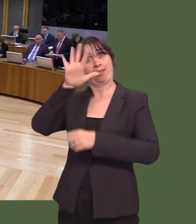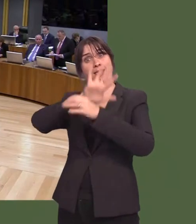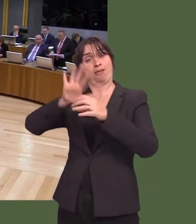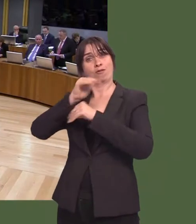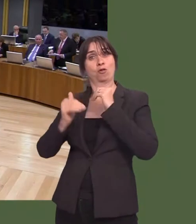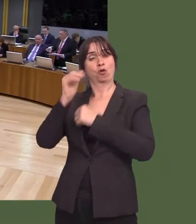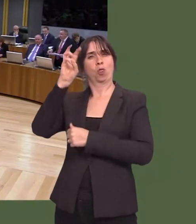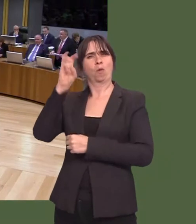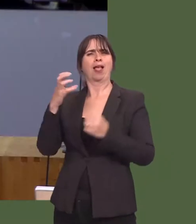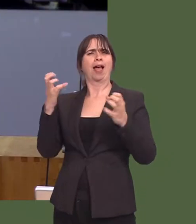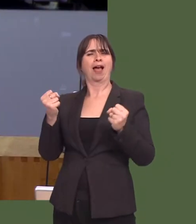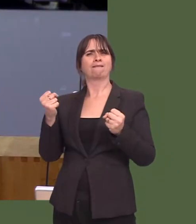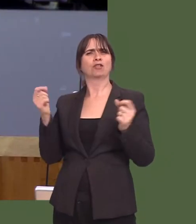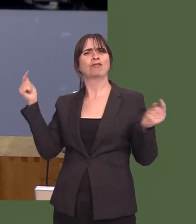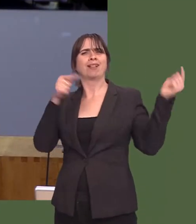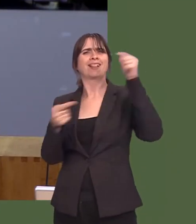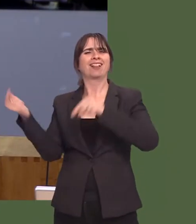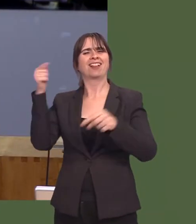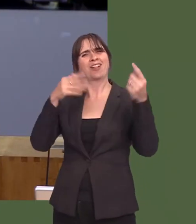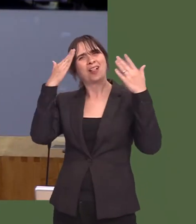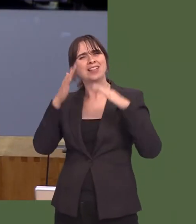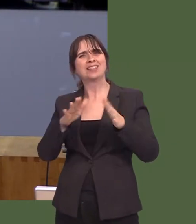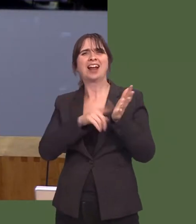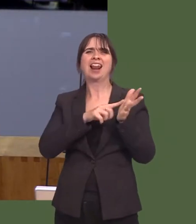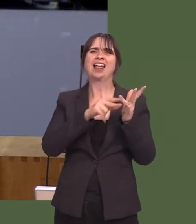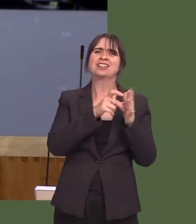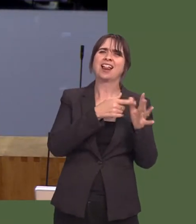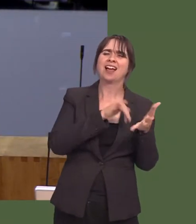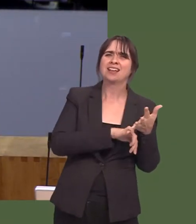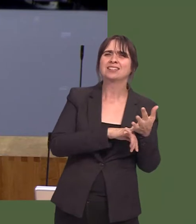from tourism, including Towyn, Kimmel Bay, Llanddulas and, indeed, Colwyn Bay.